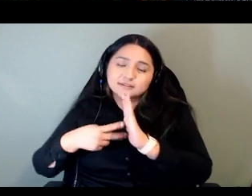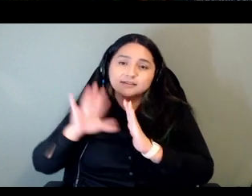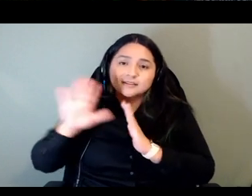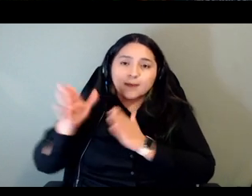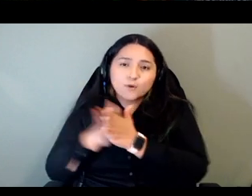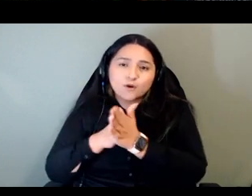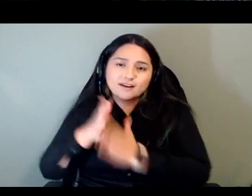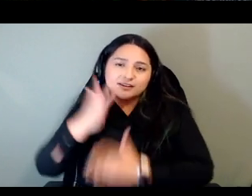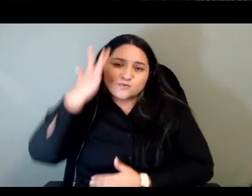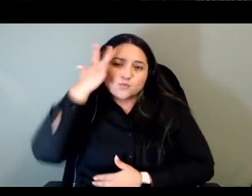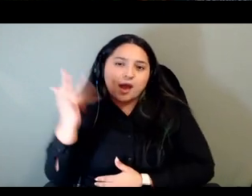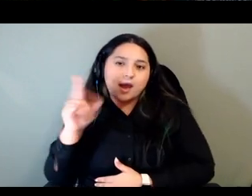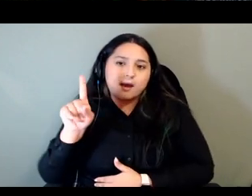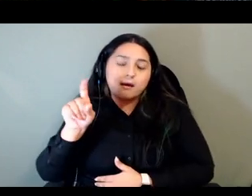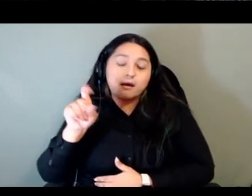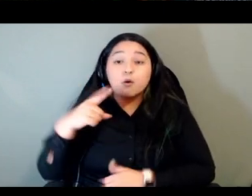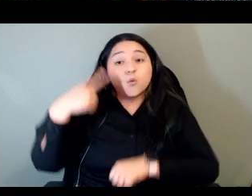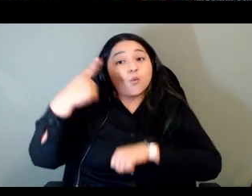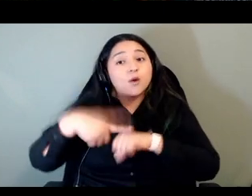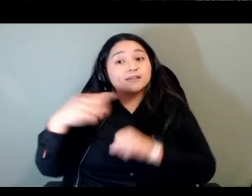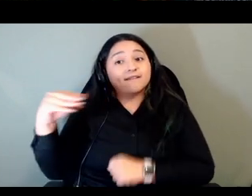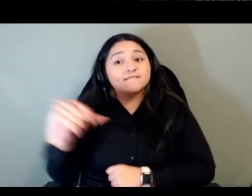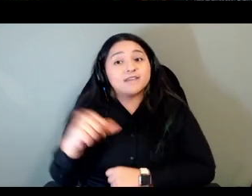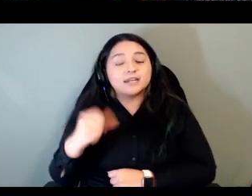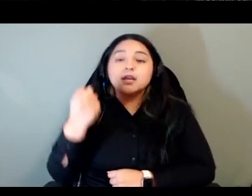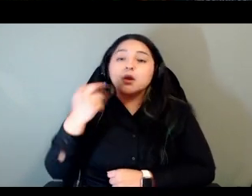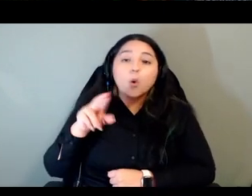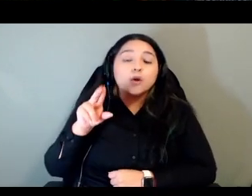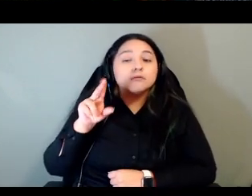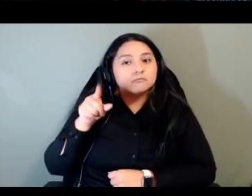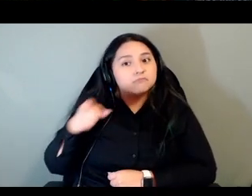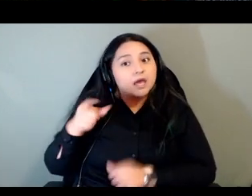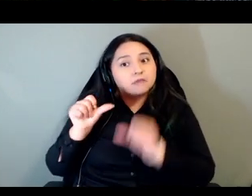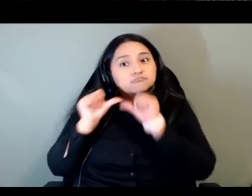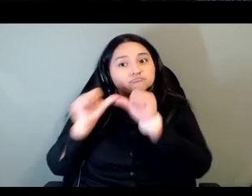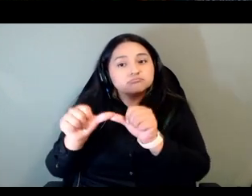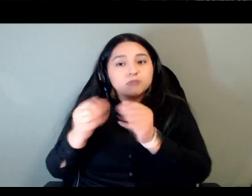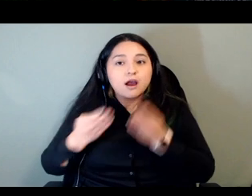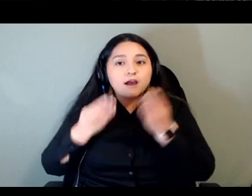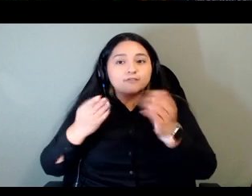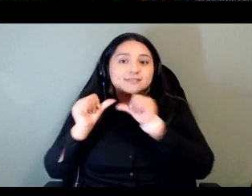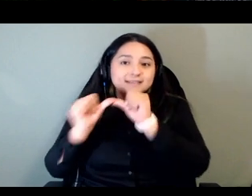one-off funding or do they offer sustainable funding i think heather talked about this